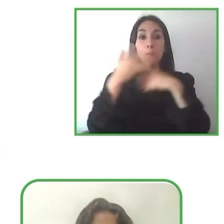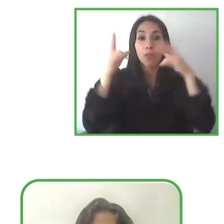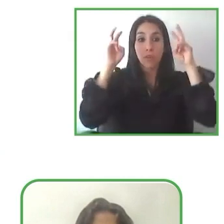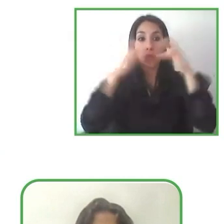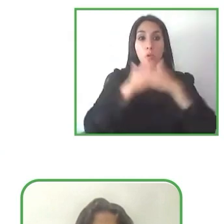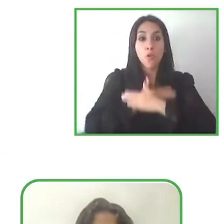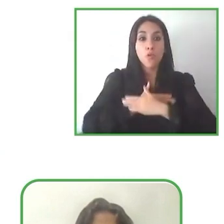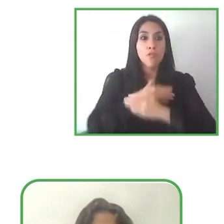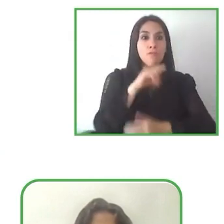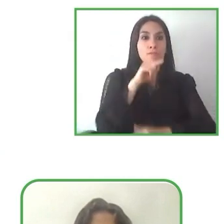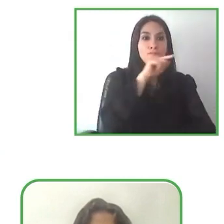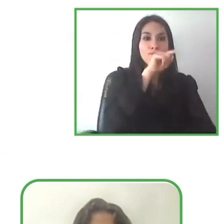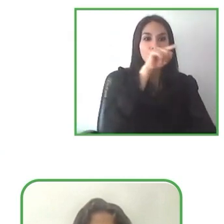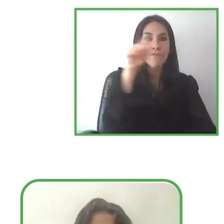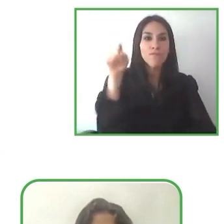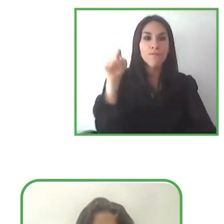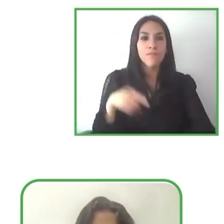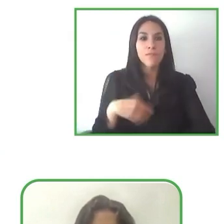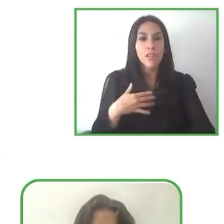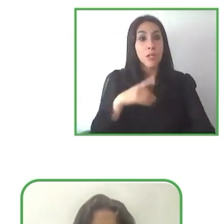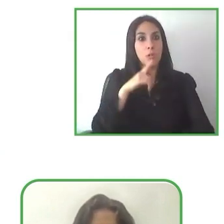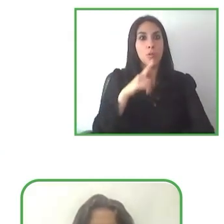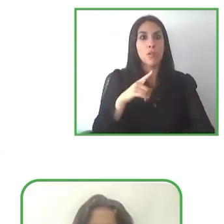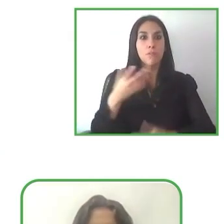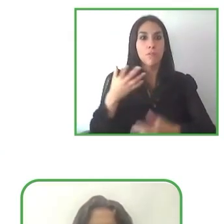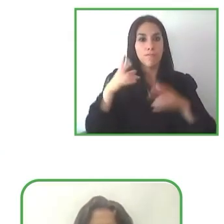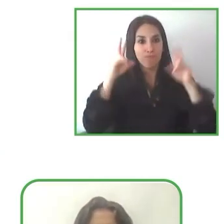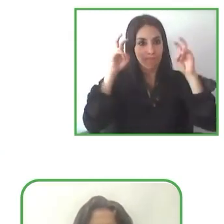especially this outdoors tourism.